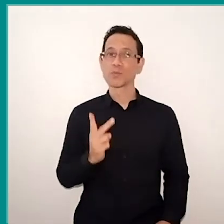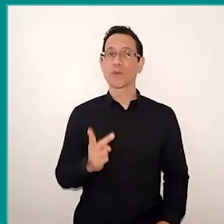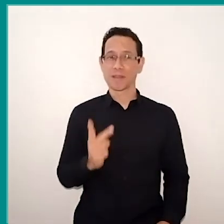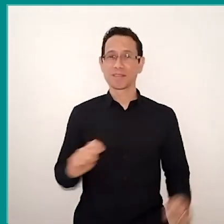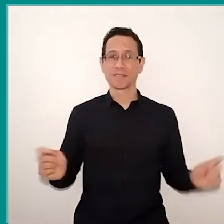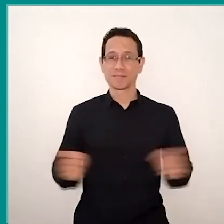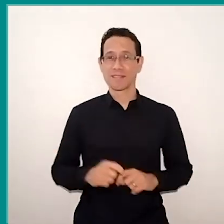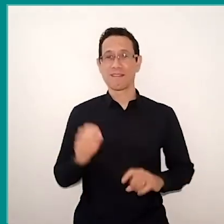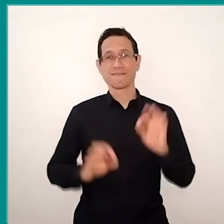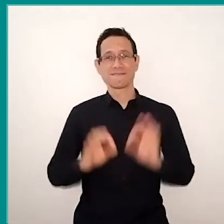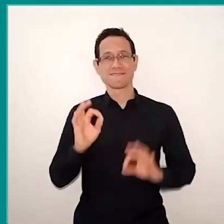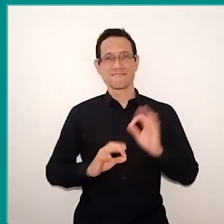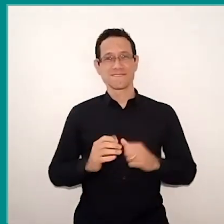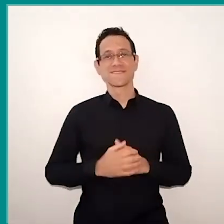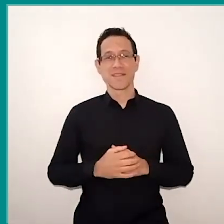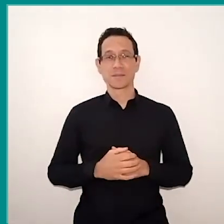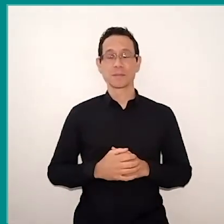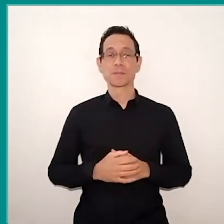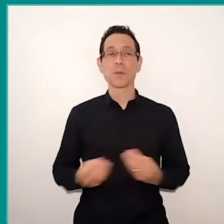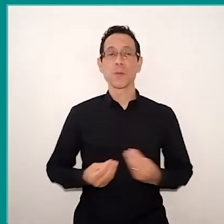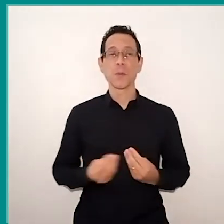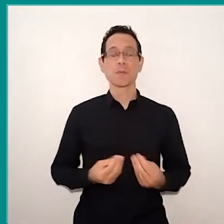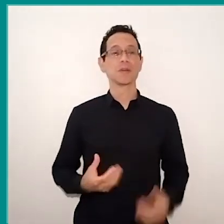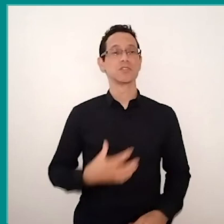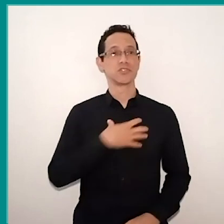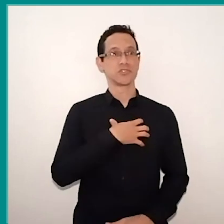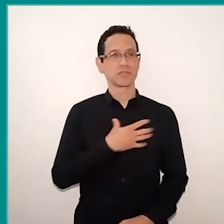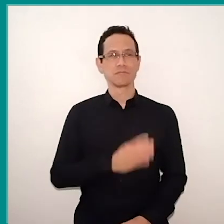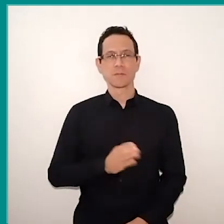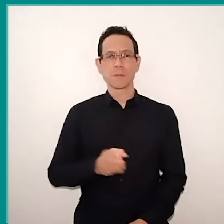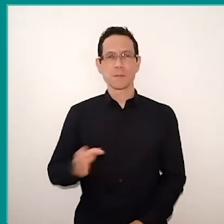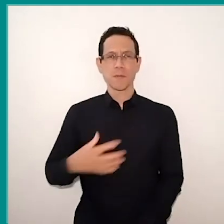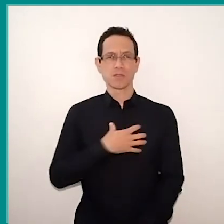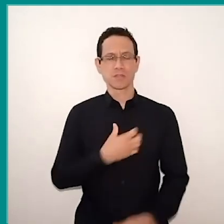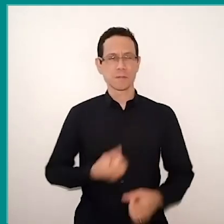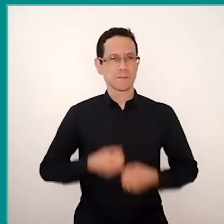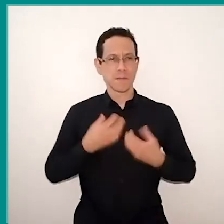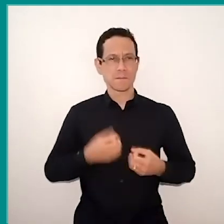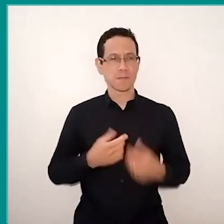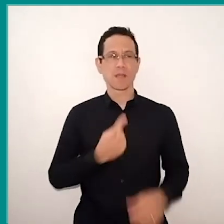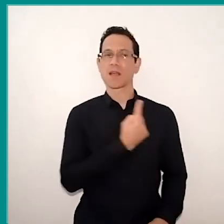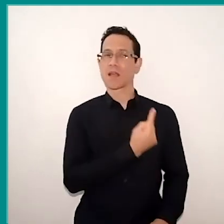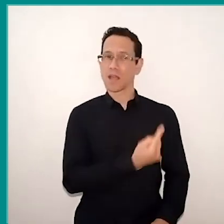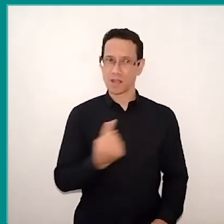And then to work this interpretation, intonation, reading rhythm, expressiveness, each one had to read in front of the mirror.